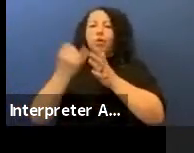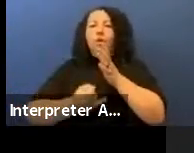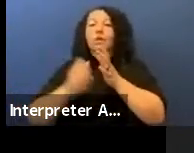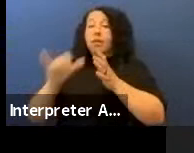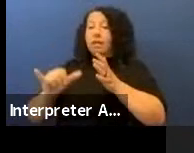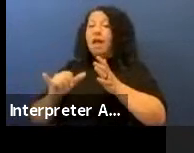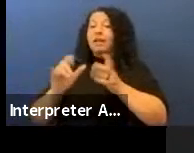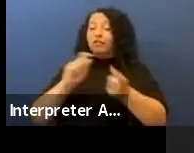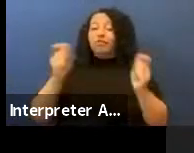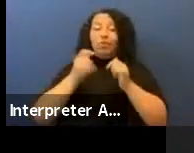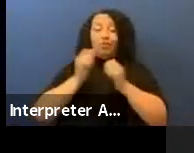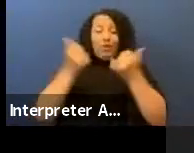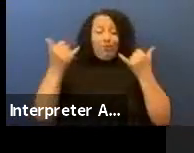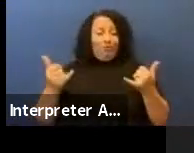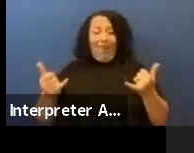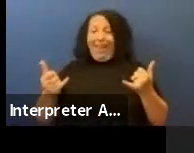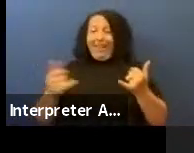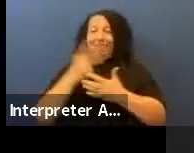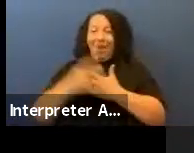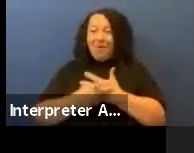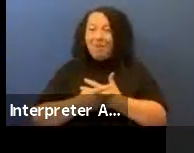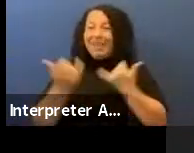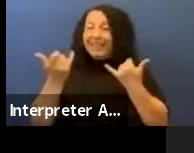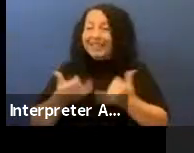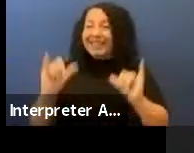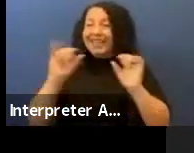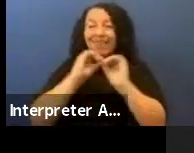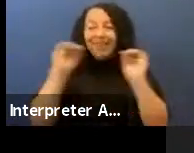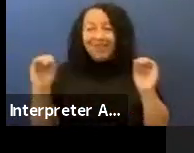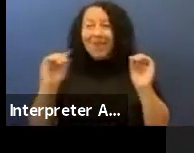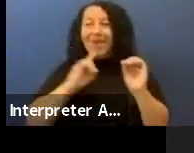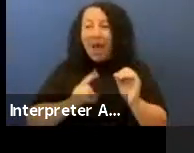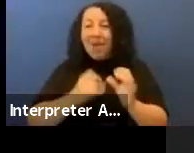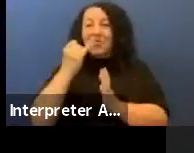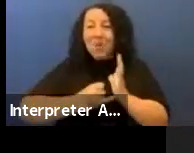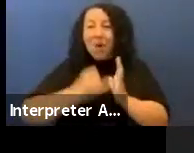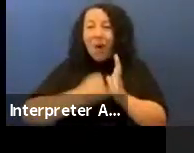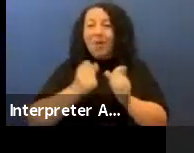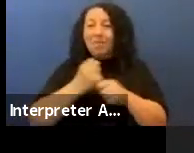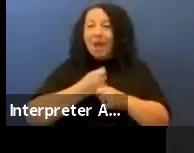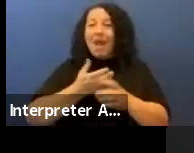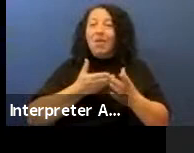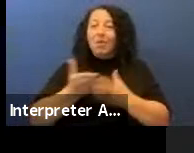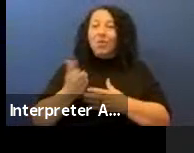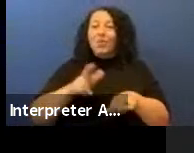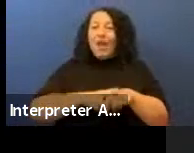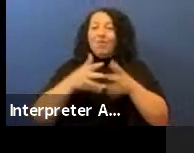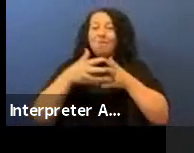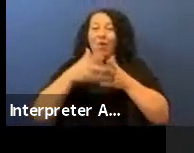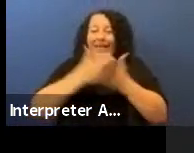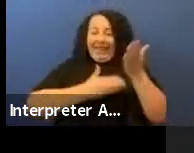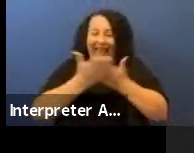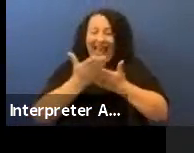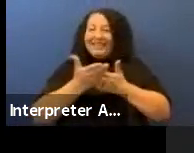In fact, they still have no art made by Native Americans in their collection. This time of reckoning is upon us and